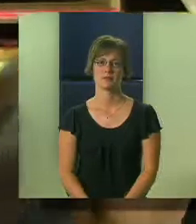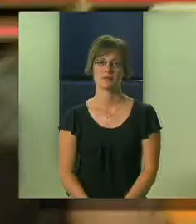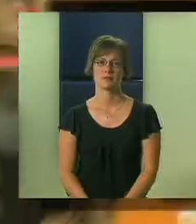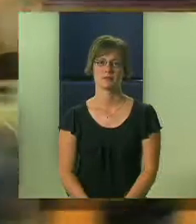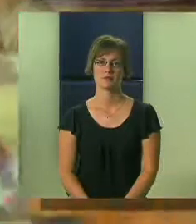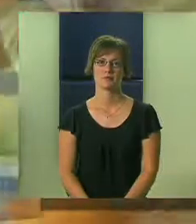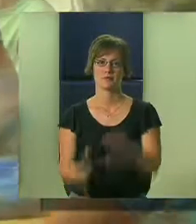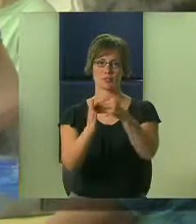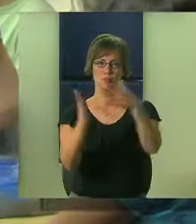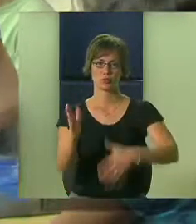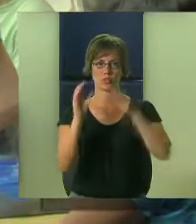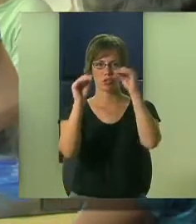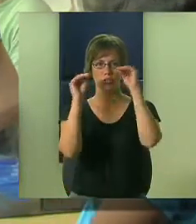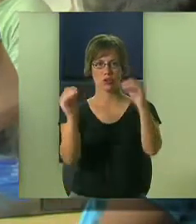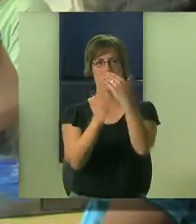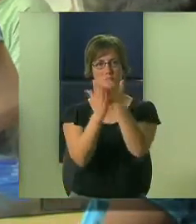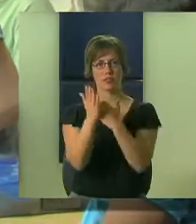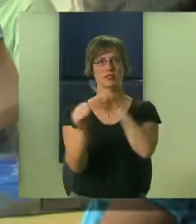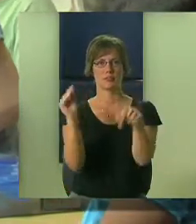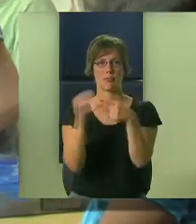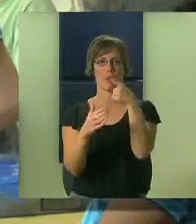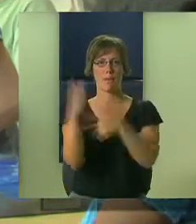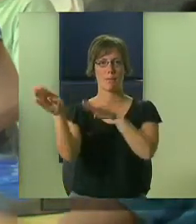safety, responsibility, and respectfulness.